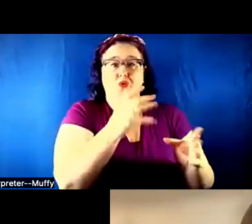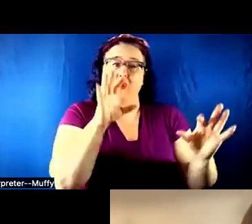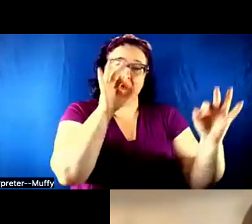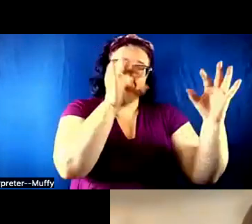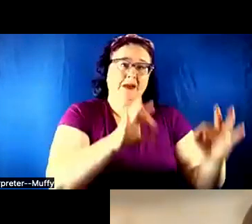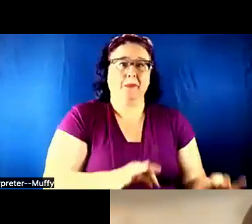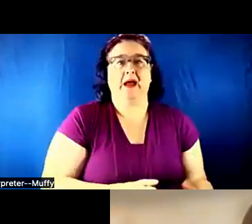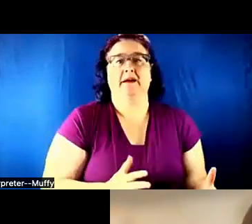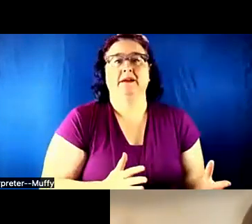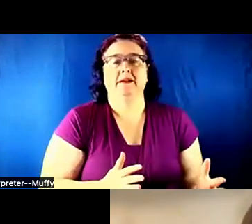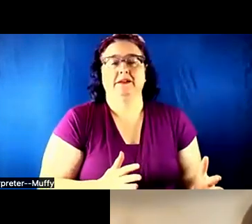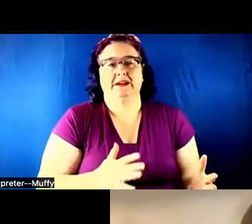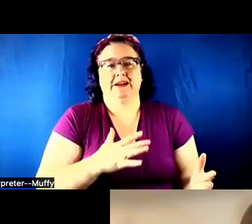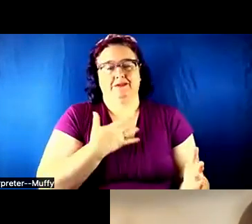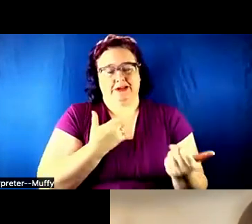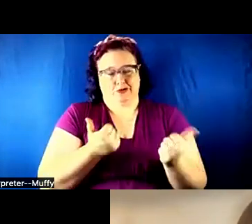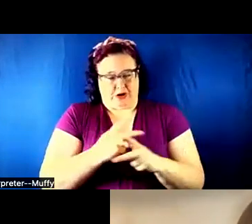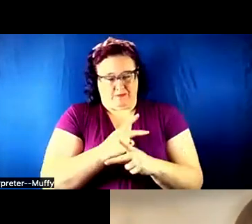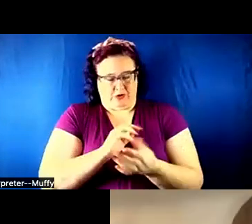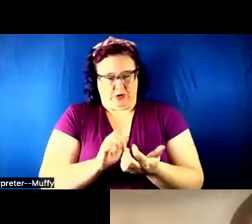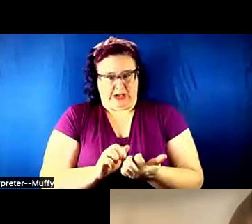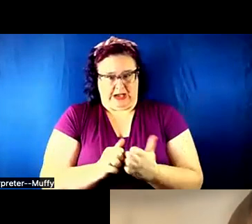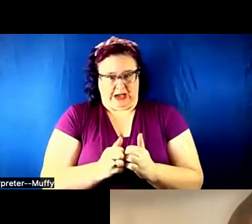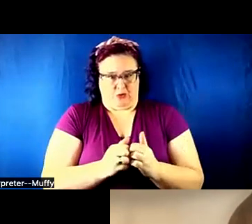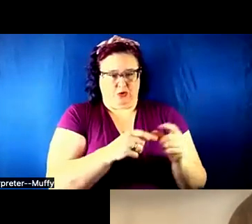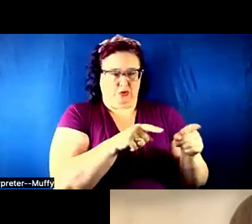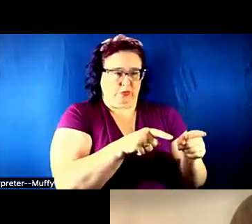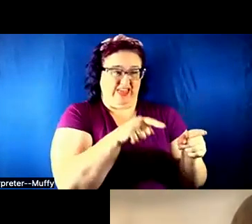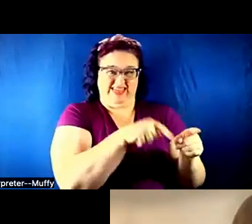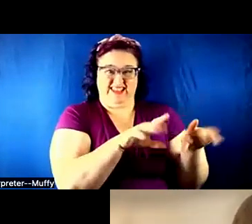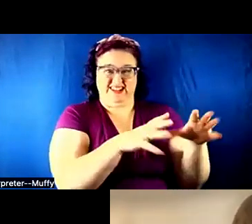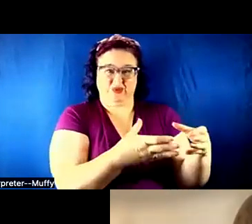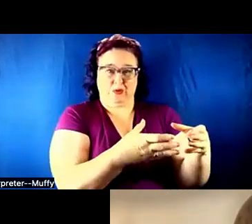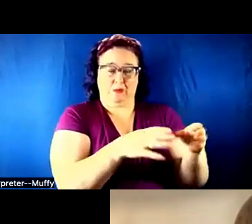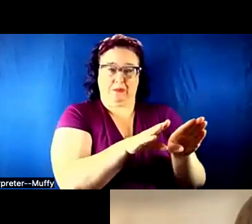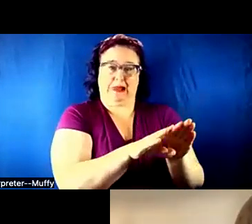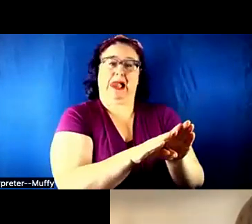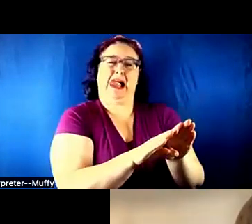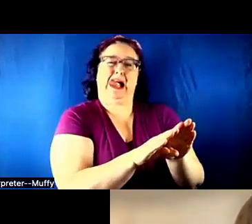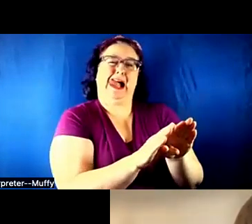I think trying to figure out how to open that up for because accessibility --